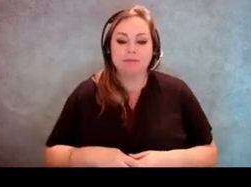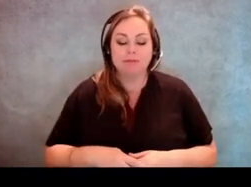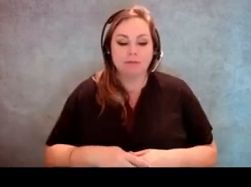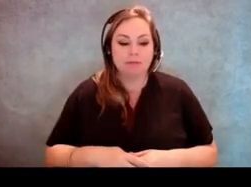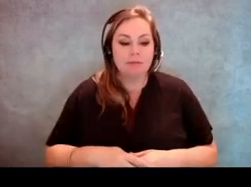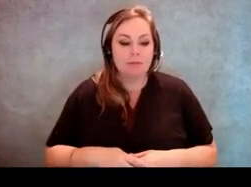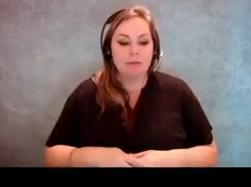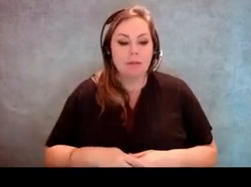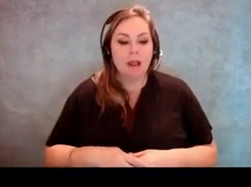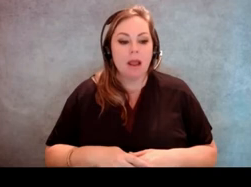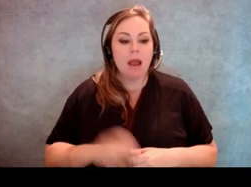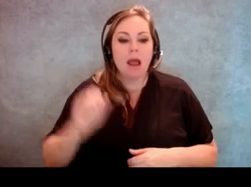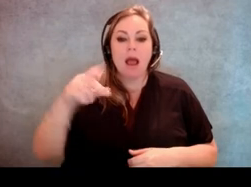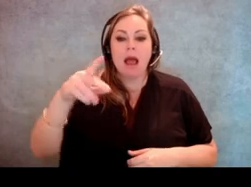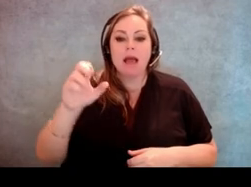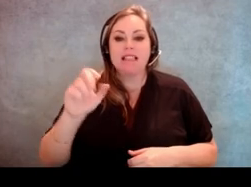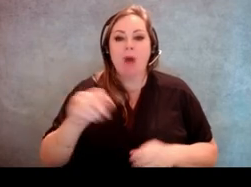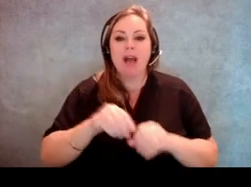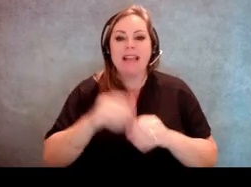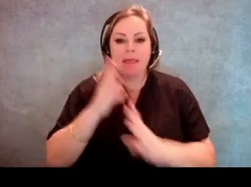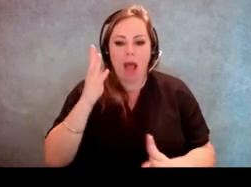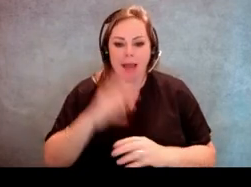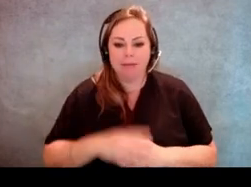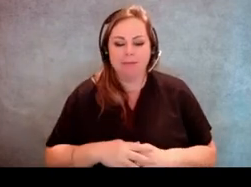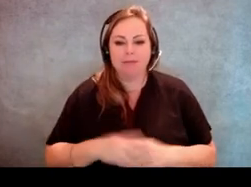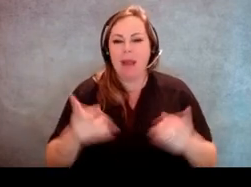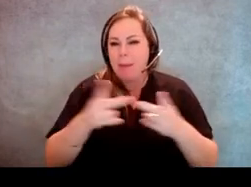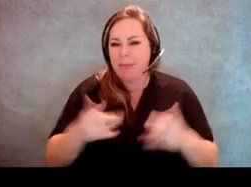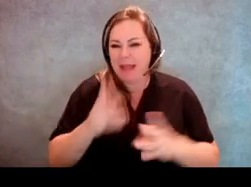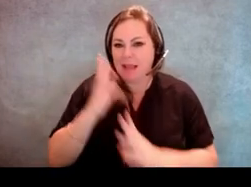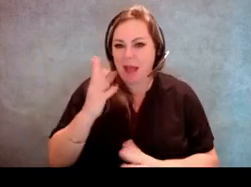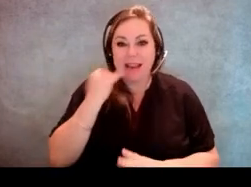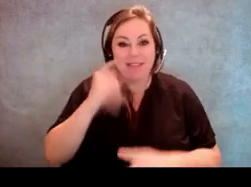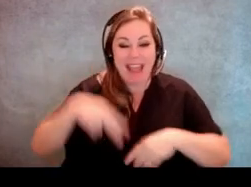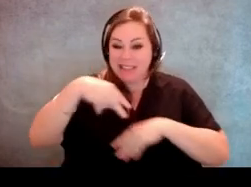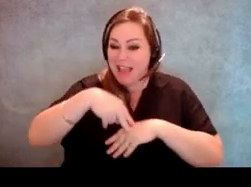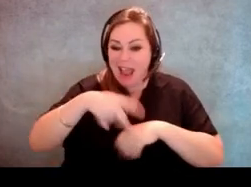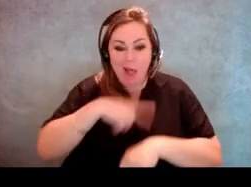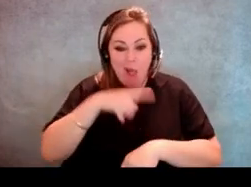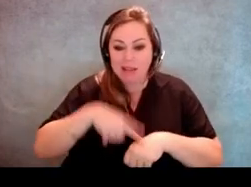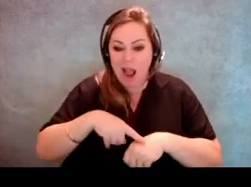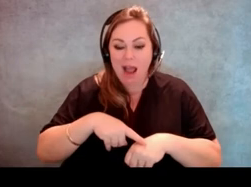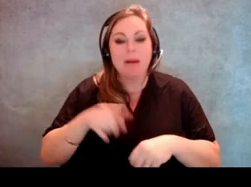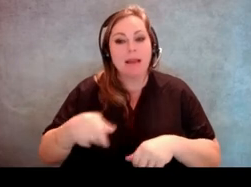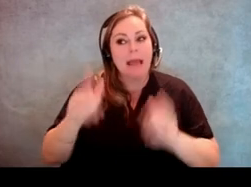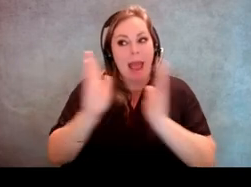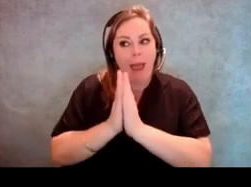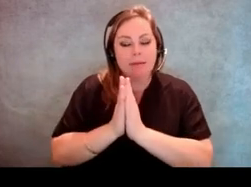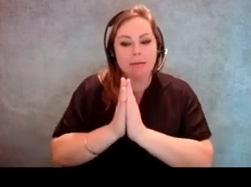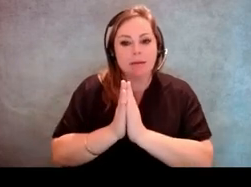is the spot in line, the voting order priority. So if someone cannot stand for long periods of time, they can ask the precinct judge